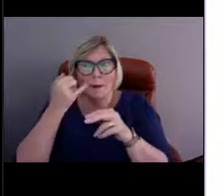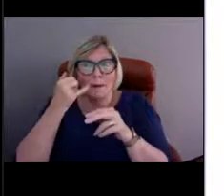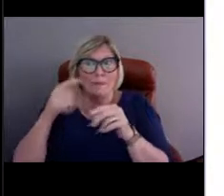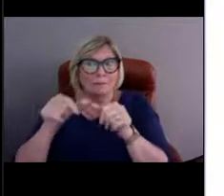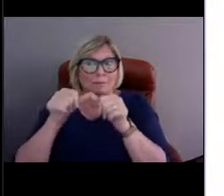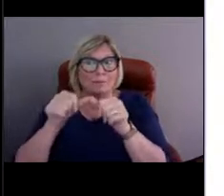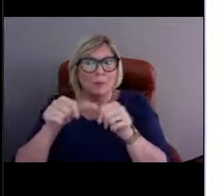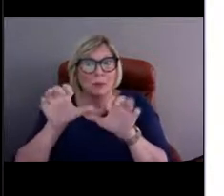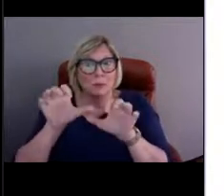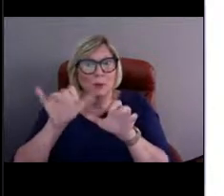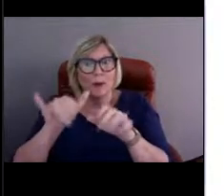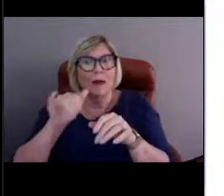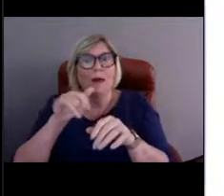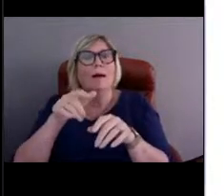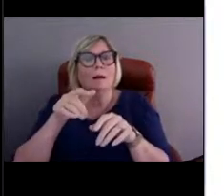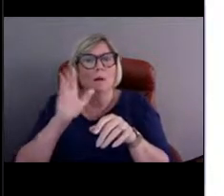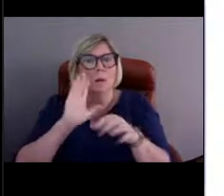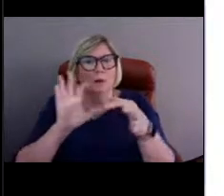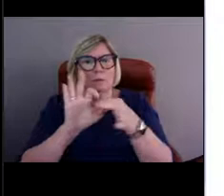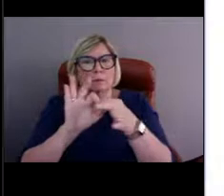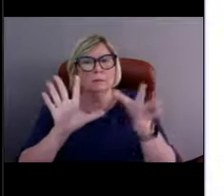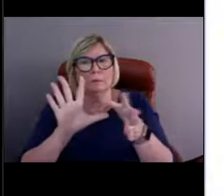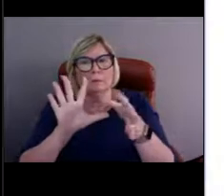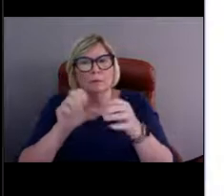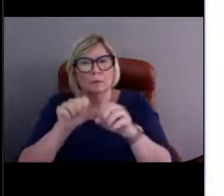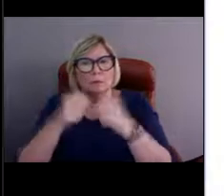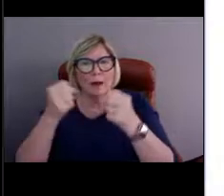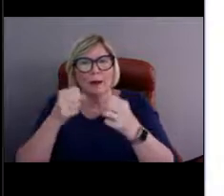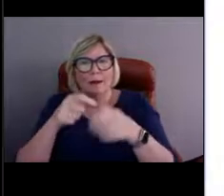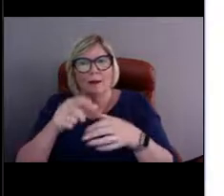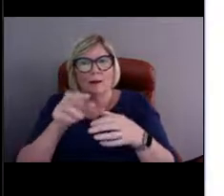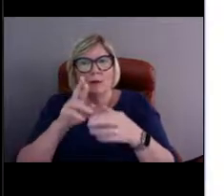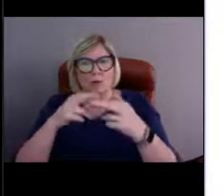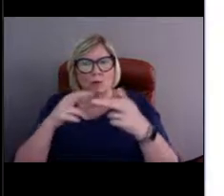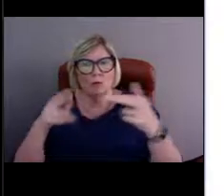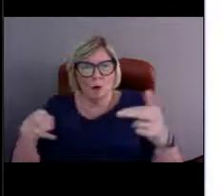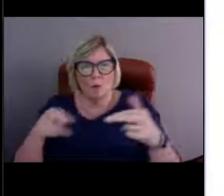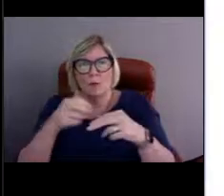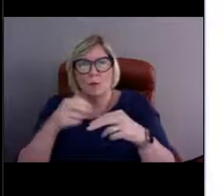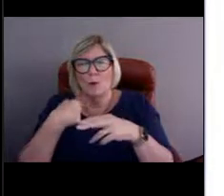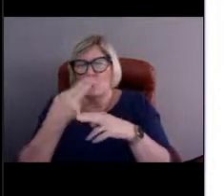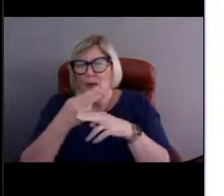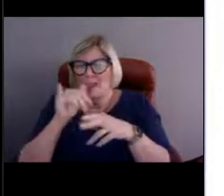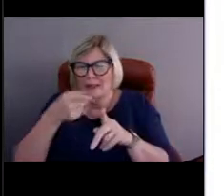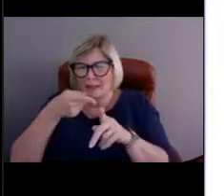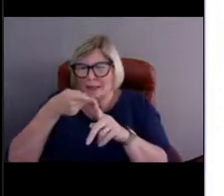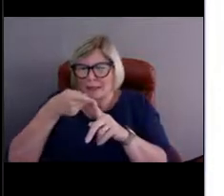and we don't want this to change locations. So we use this special kind of rope that,